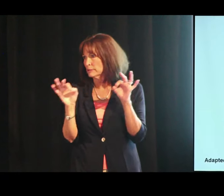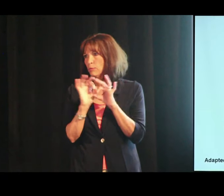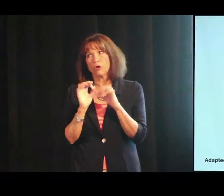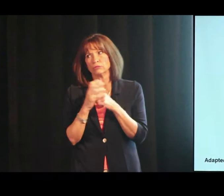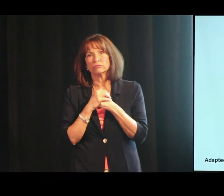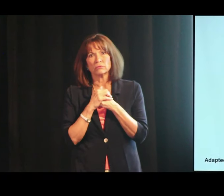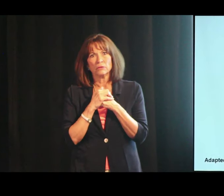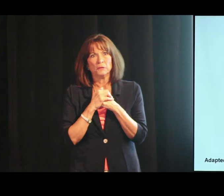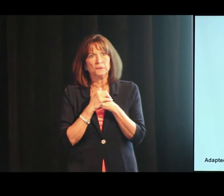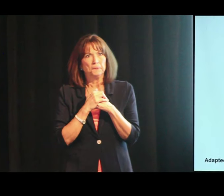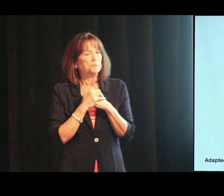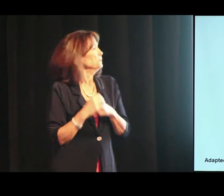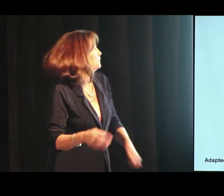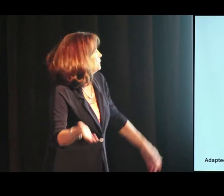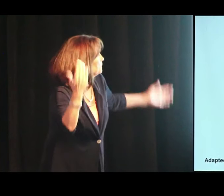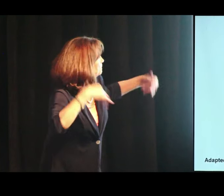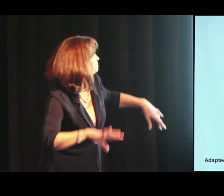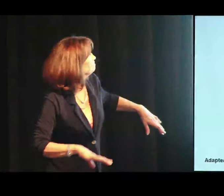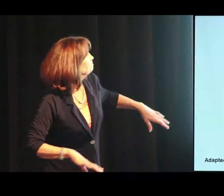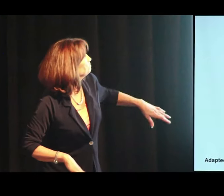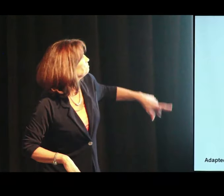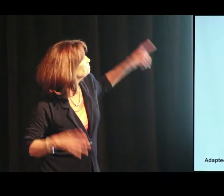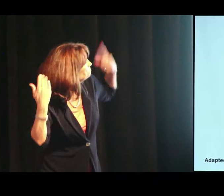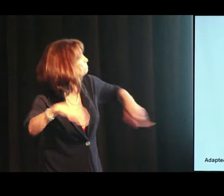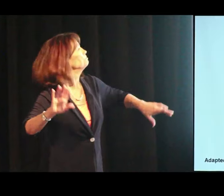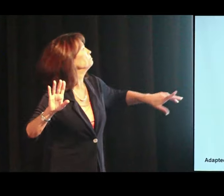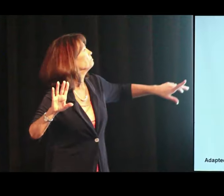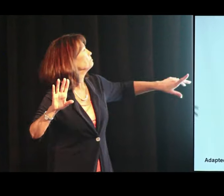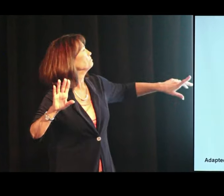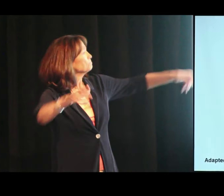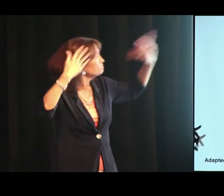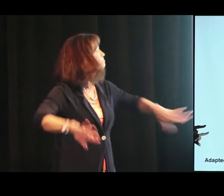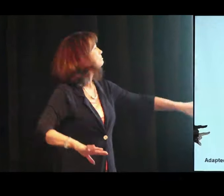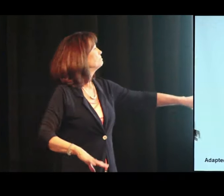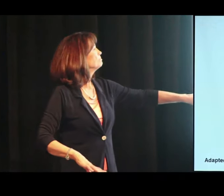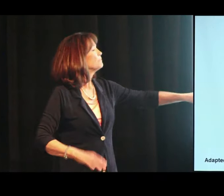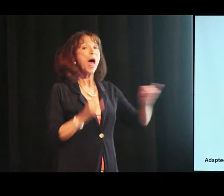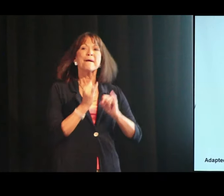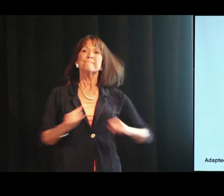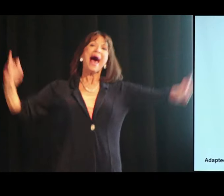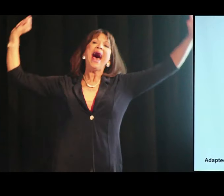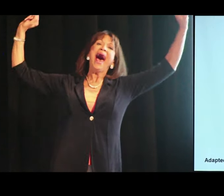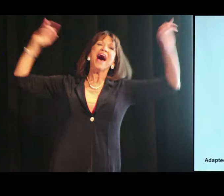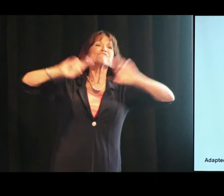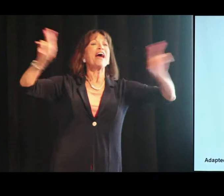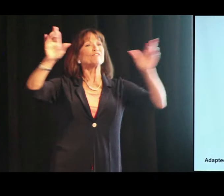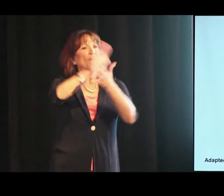A very important thing. And on to the next thing.